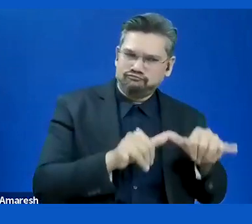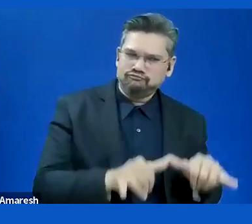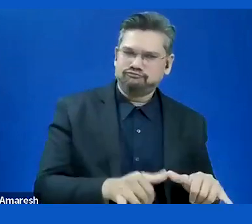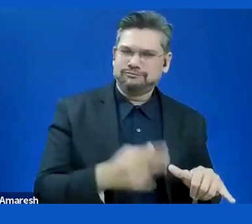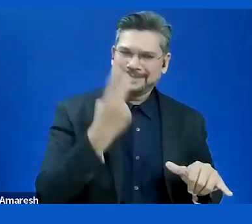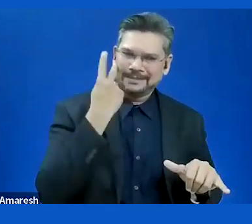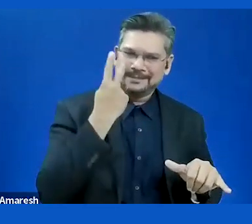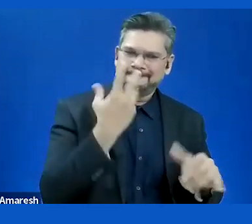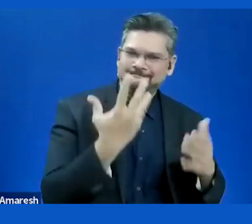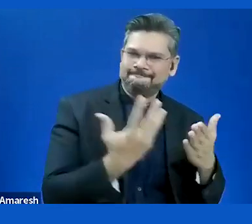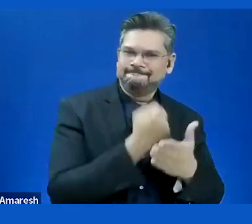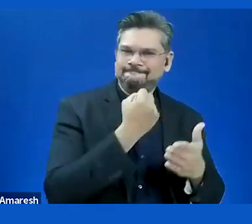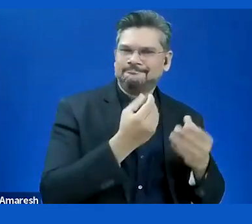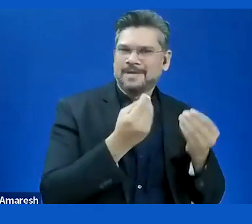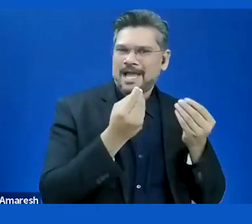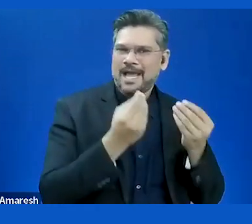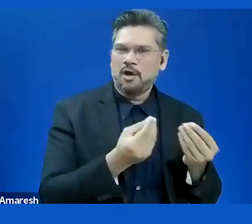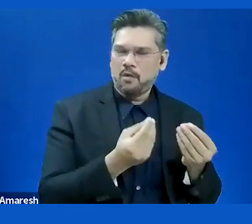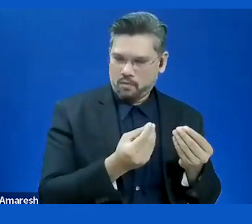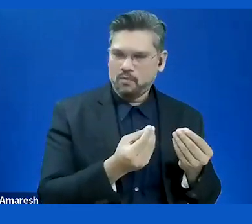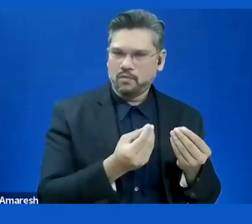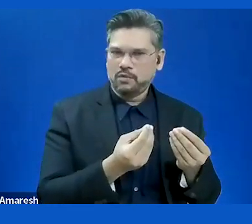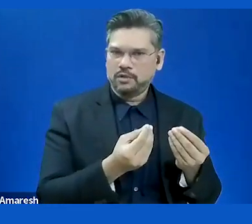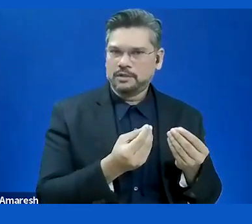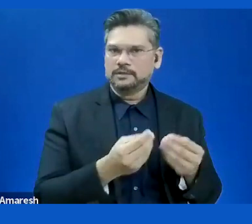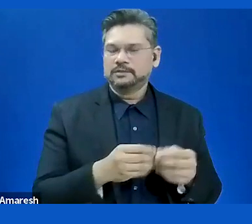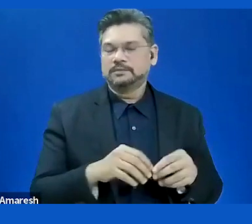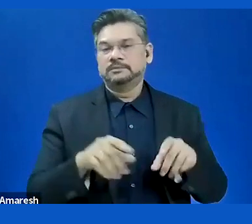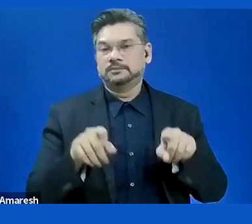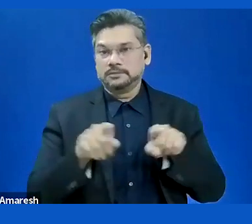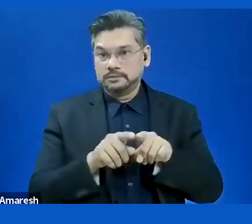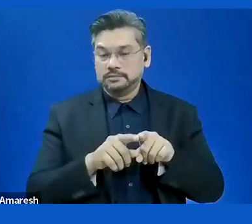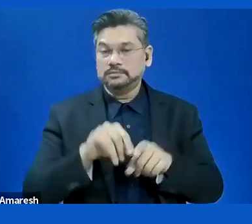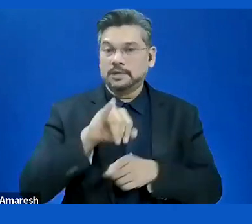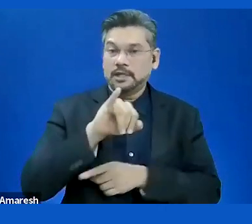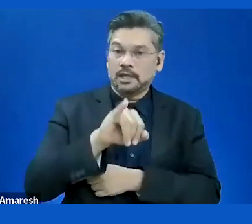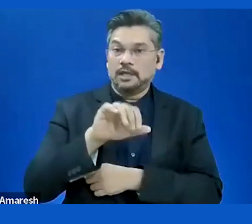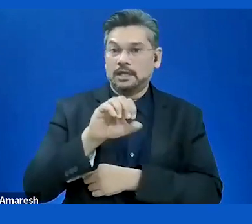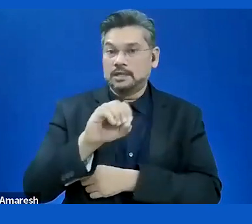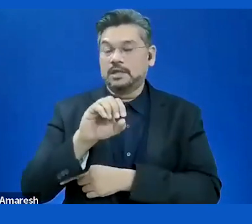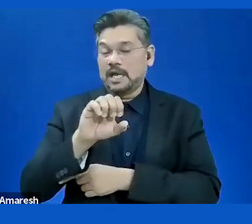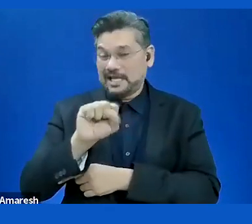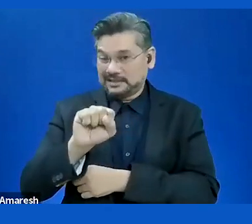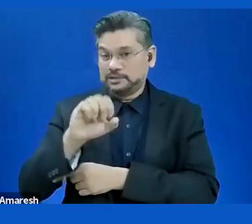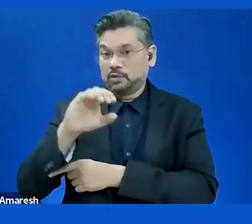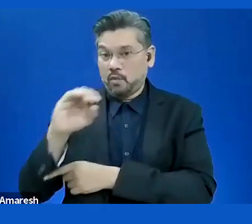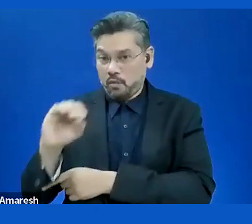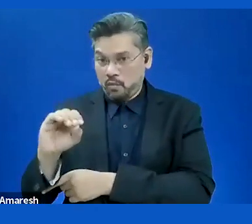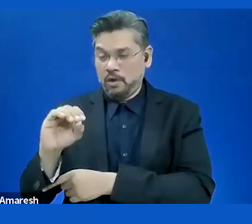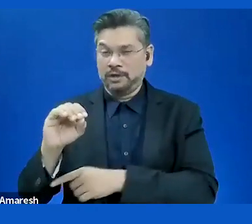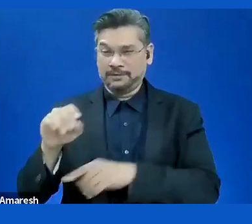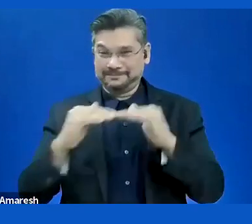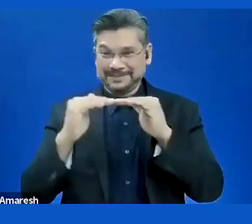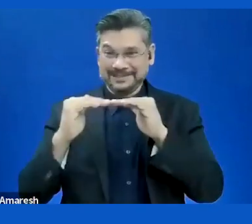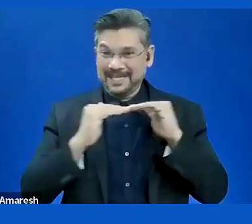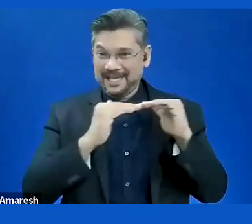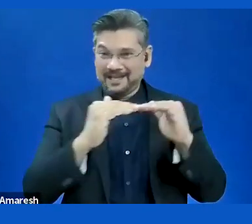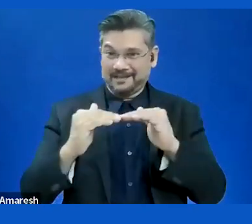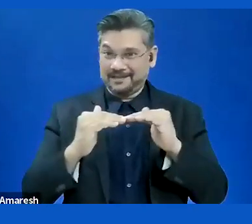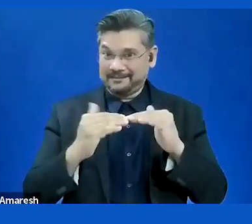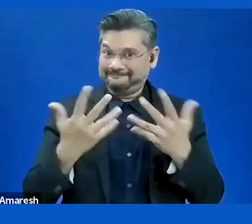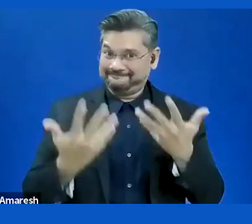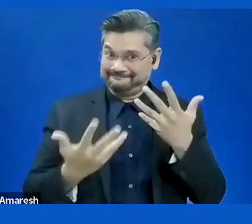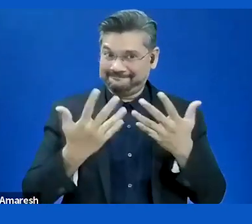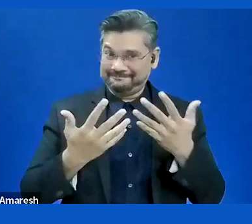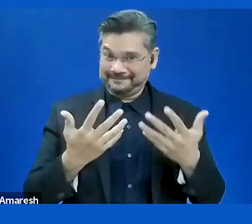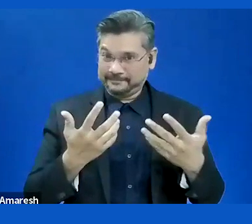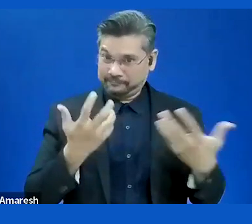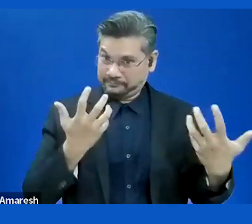Can we use other standards rather than WCAG, do we have other tests to evaluate it. Sara